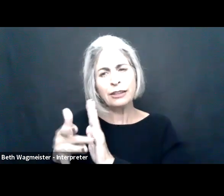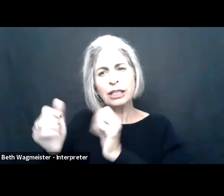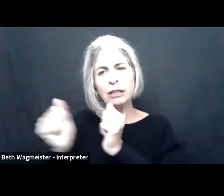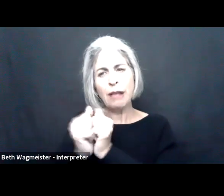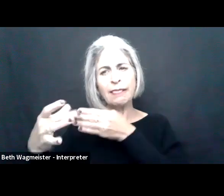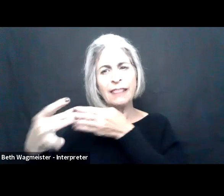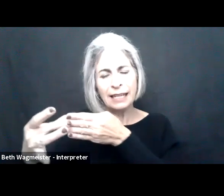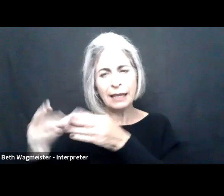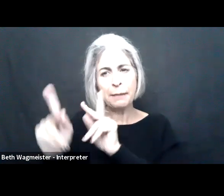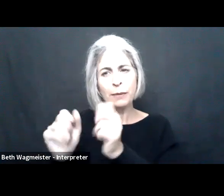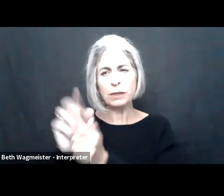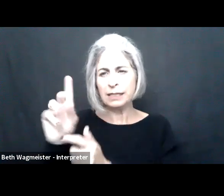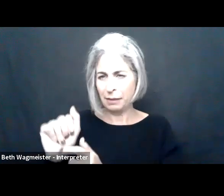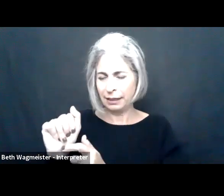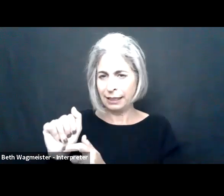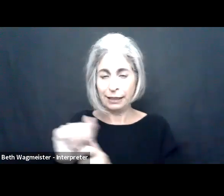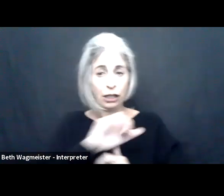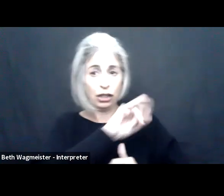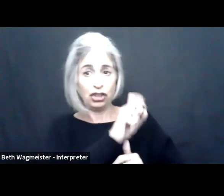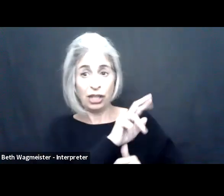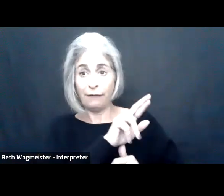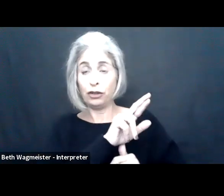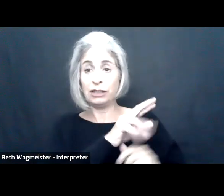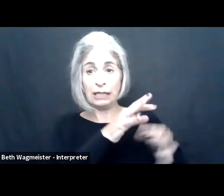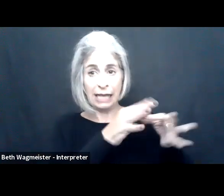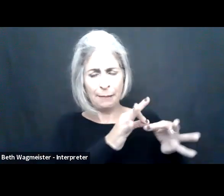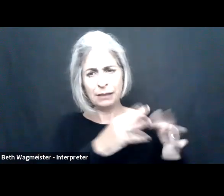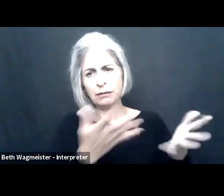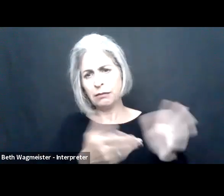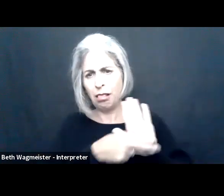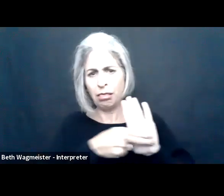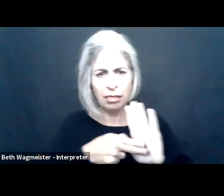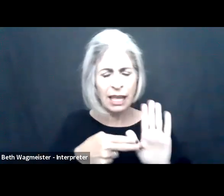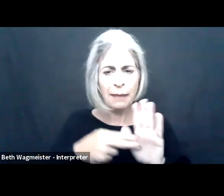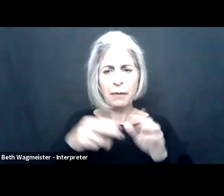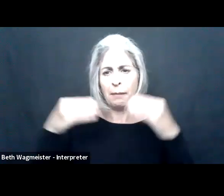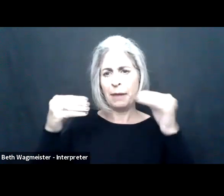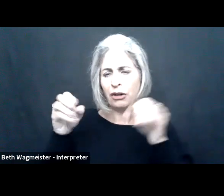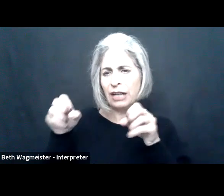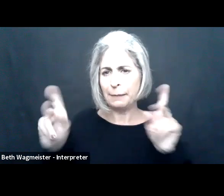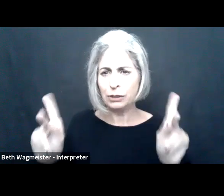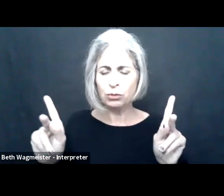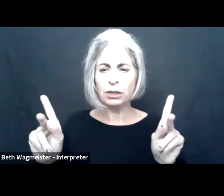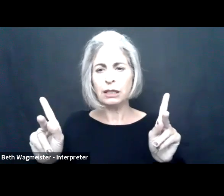I was presenting about how technology will drive equality for people with disabilities, and Jennifer's comments resonated.